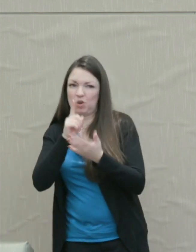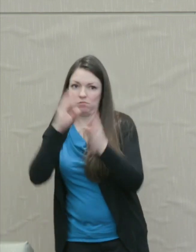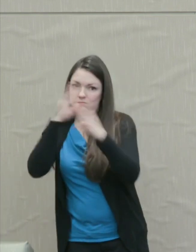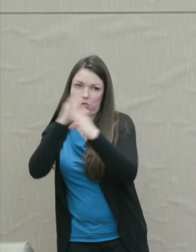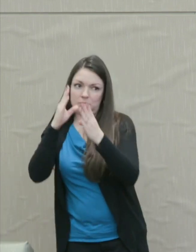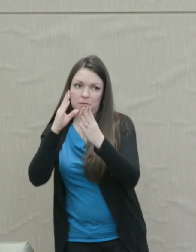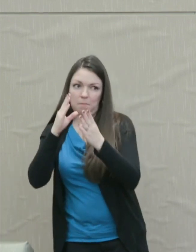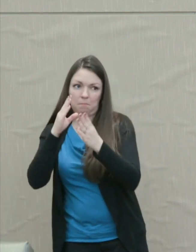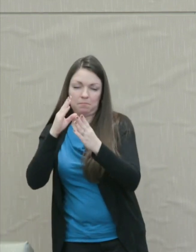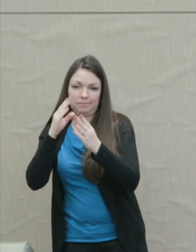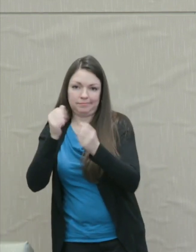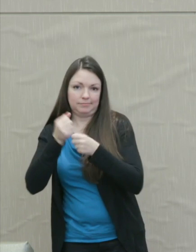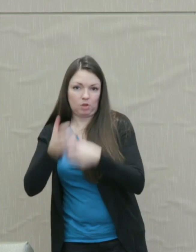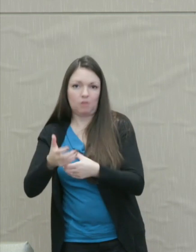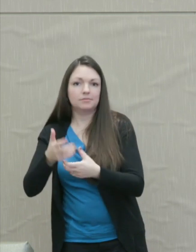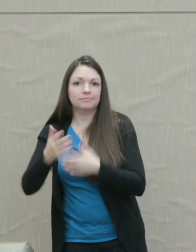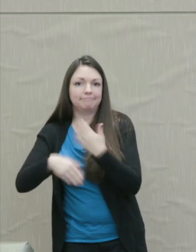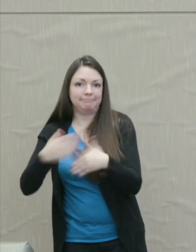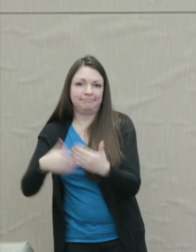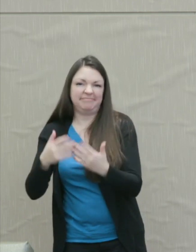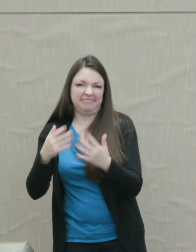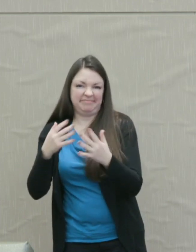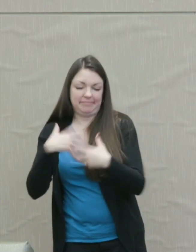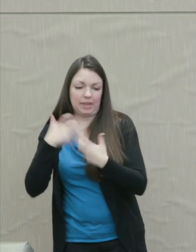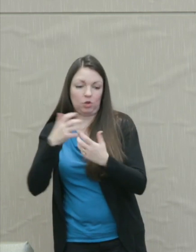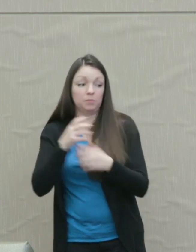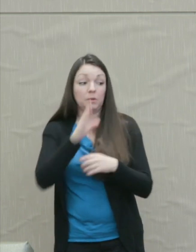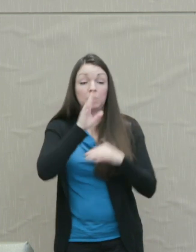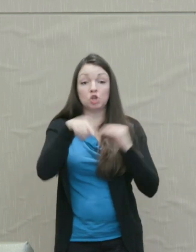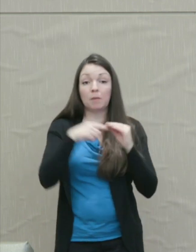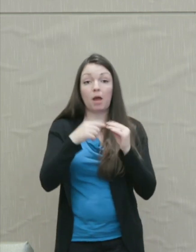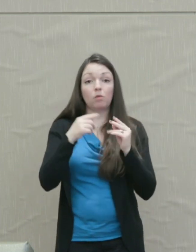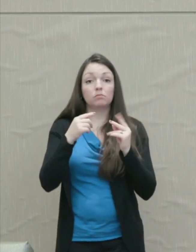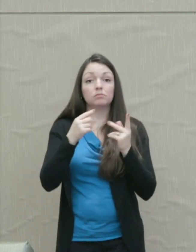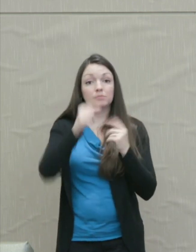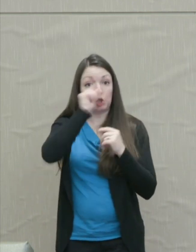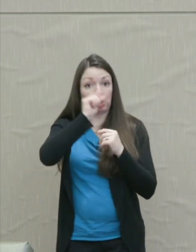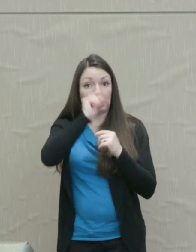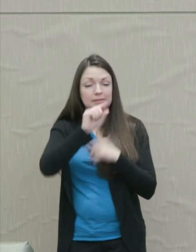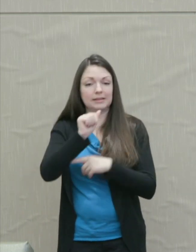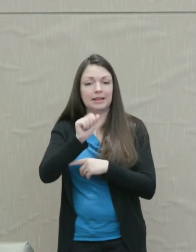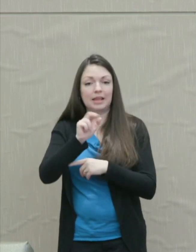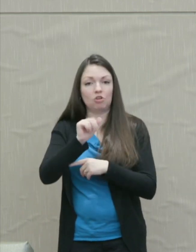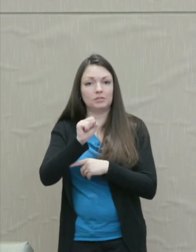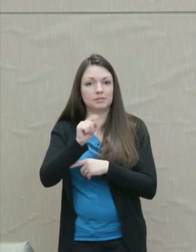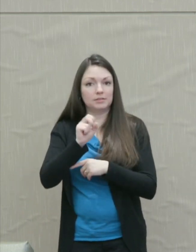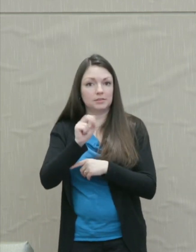And back to the Greeks, let's talk about Aristotle's definition because more or less all the definitions